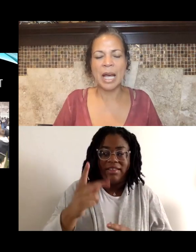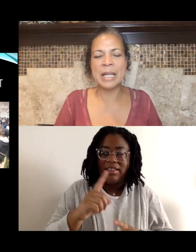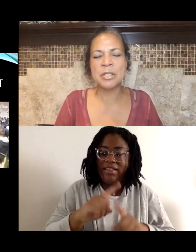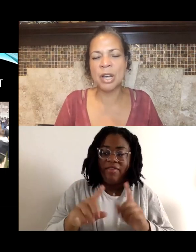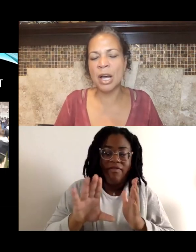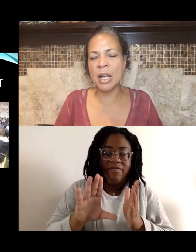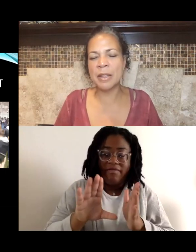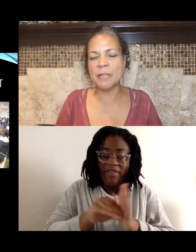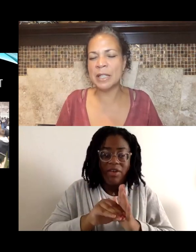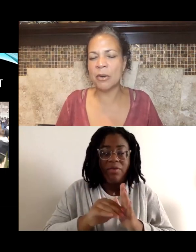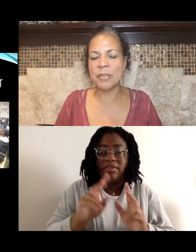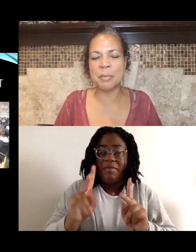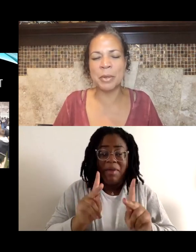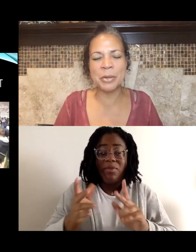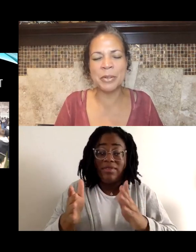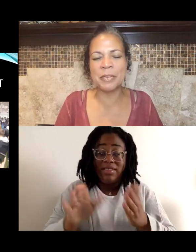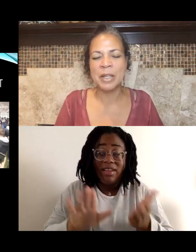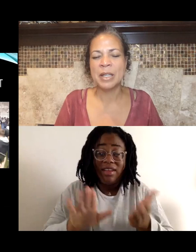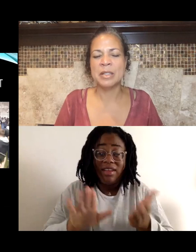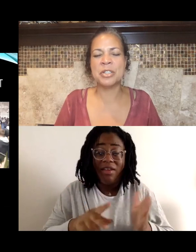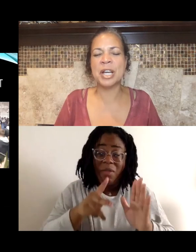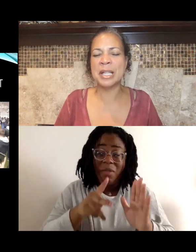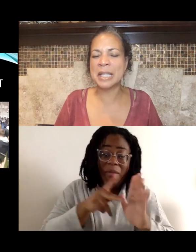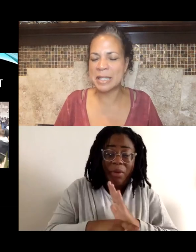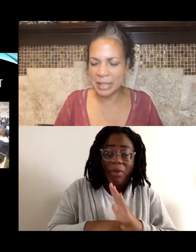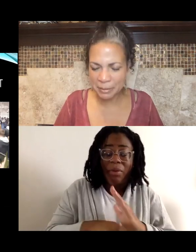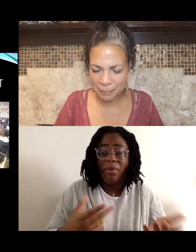I saw the video of the murder of Dijon Kizzee.